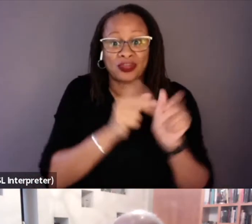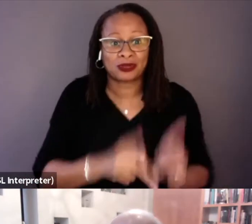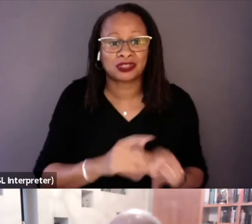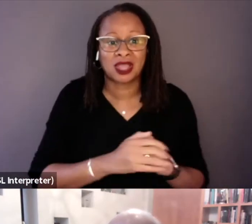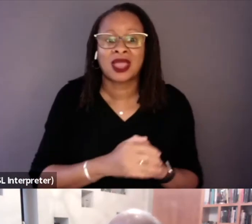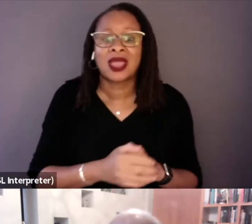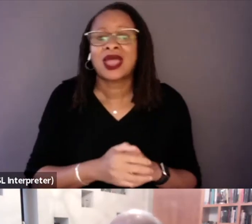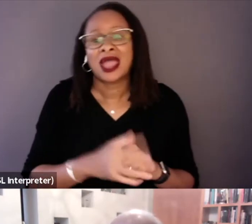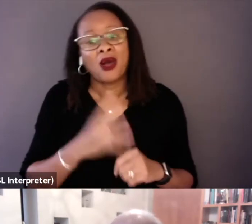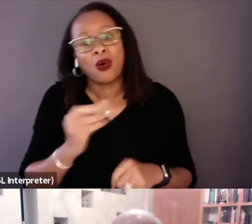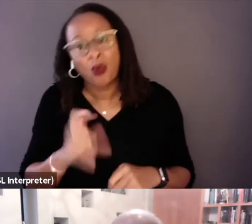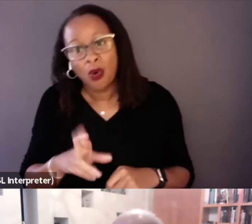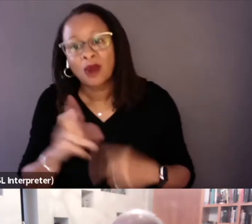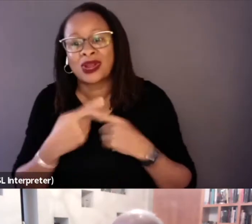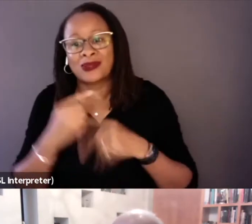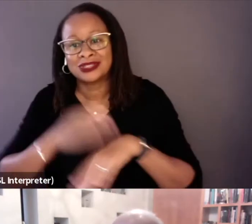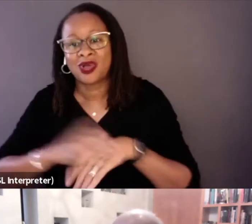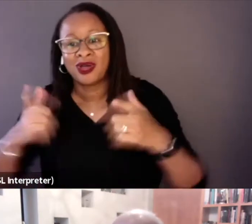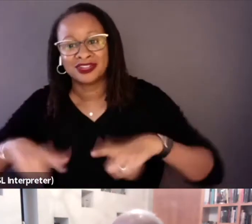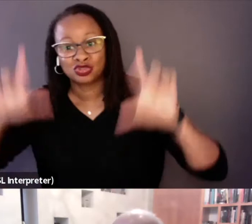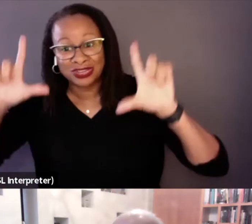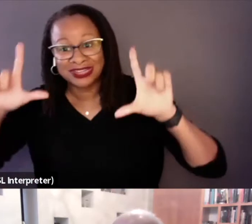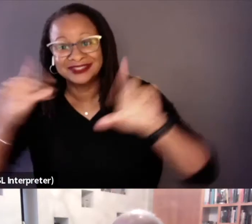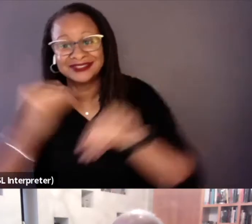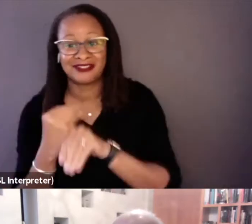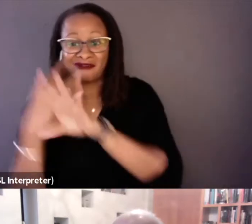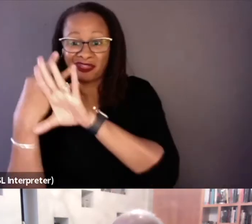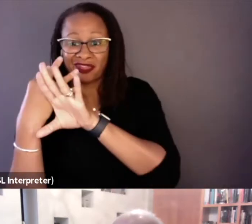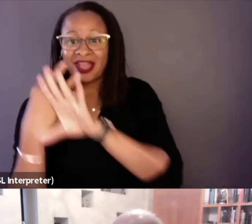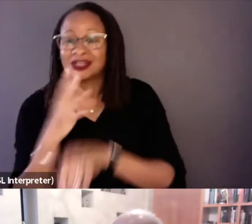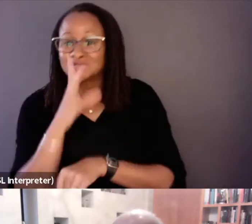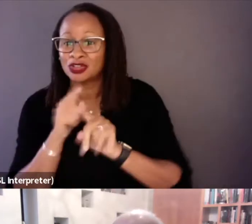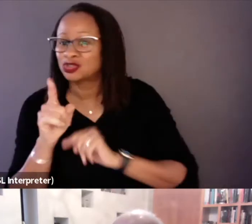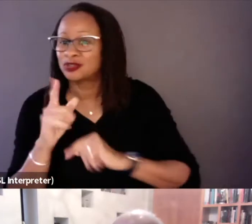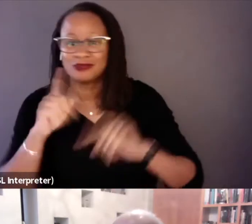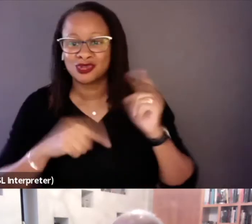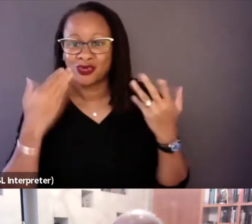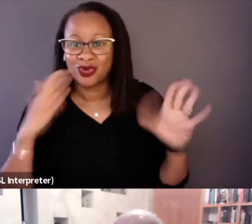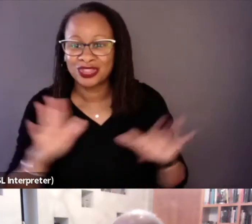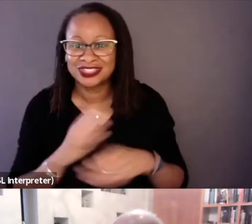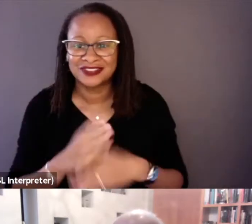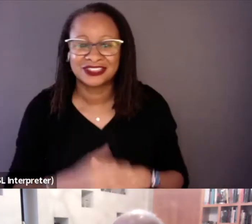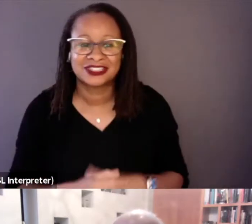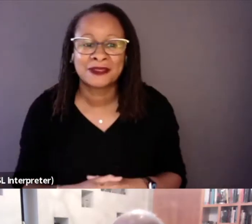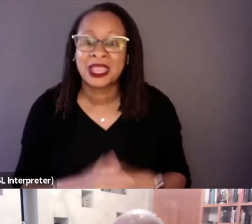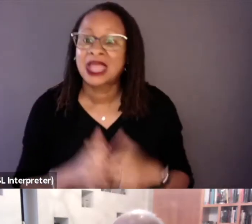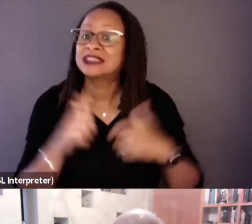I'm talking to you right now through Zoom. So yeah, it was a big production problem to solve,